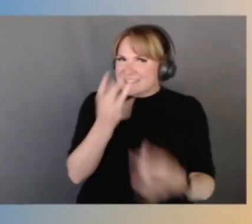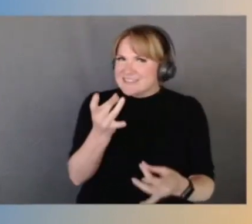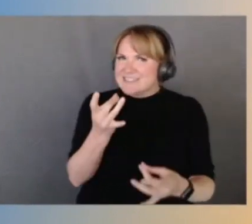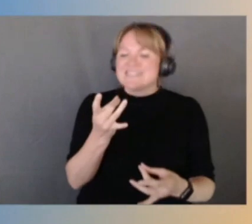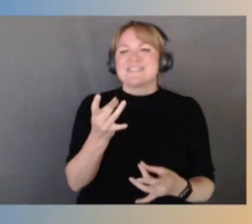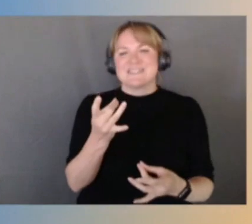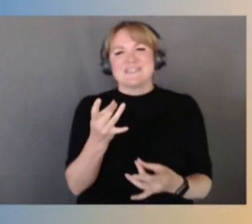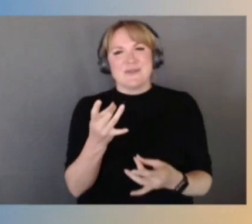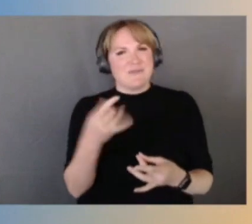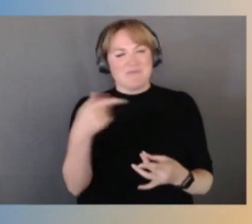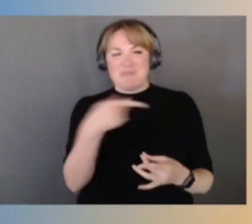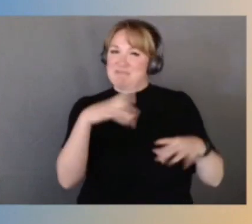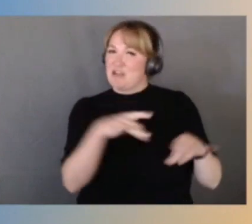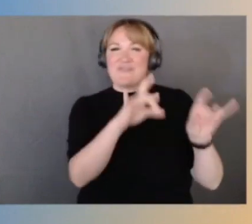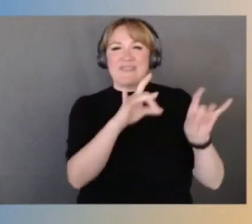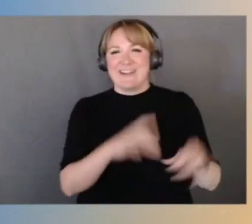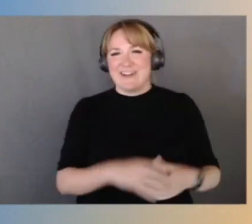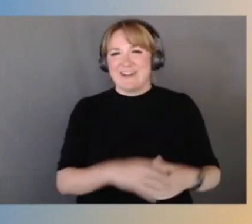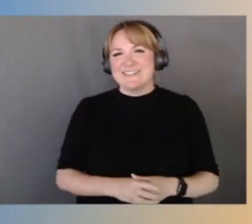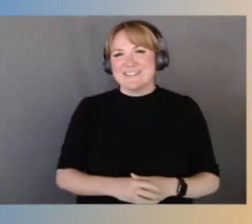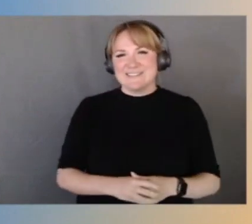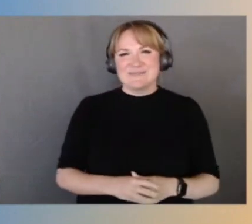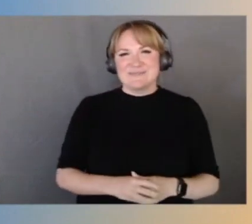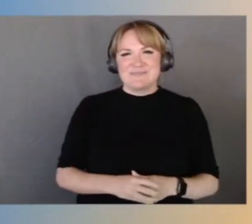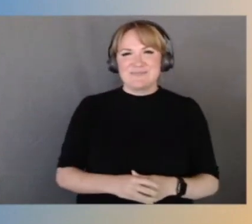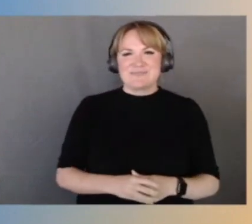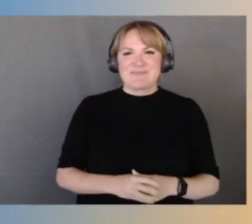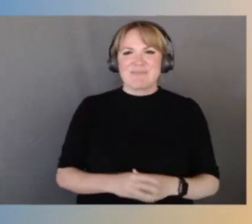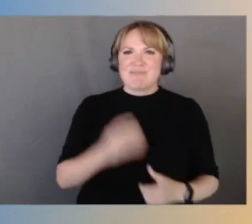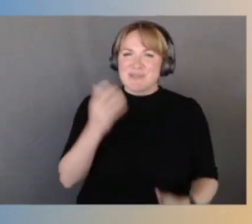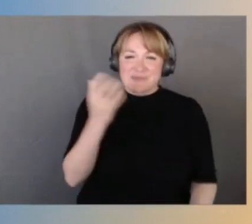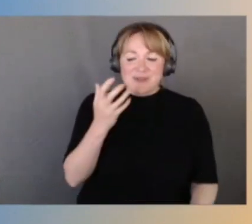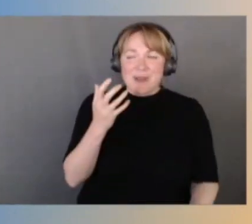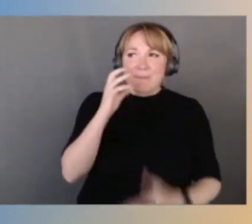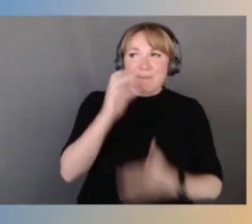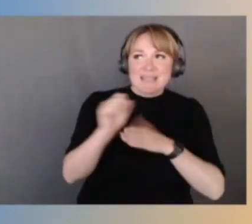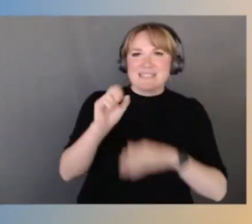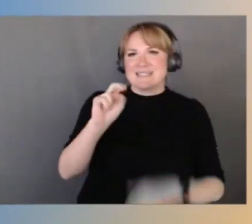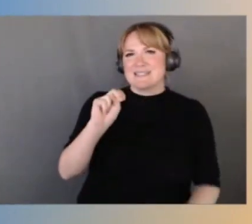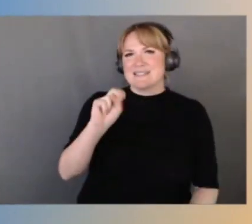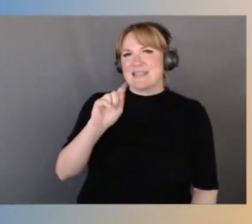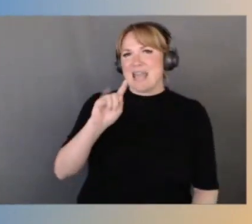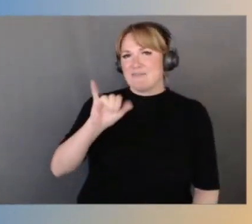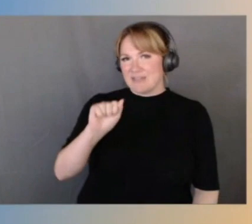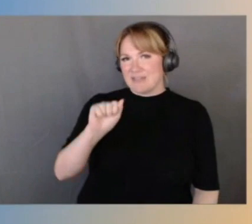Pretty amazing that Napha and his team were able to get the first iteration of their chip